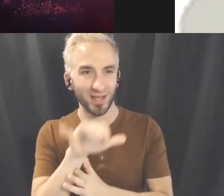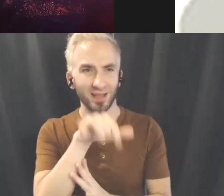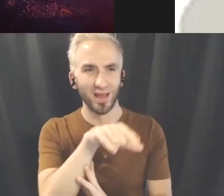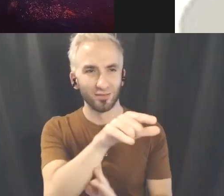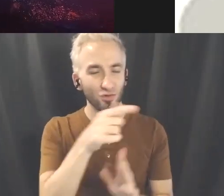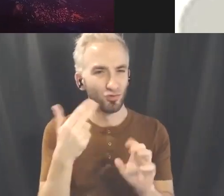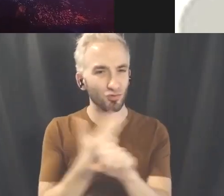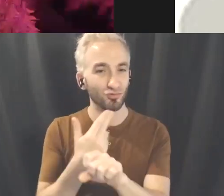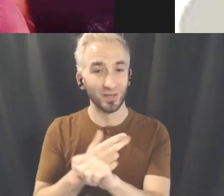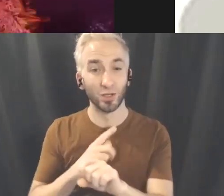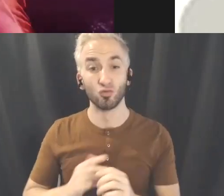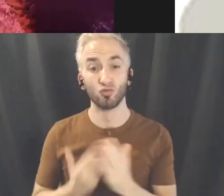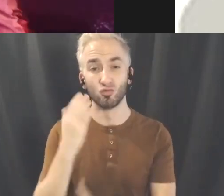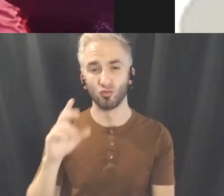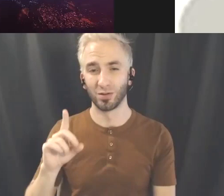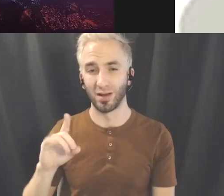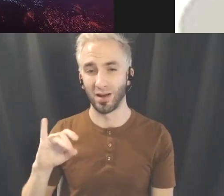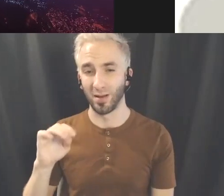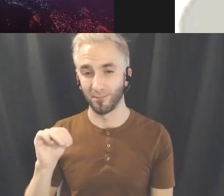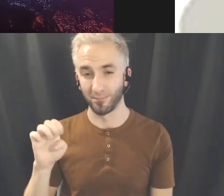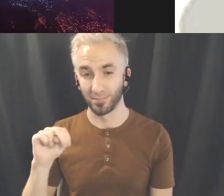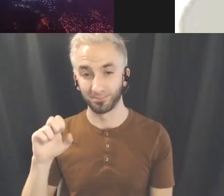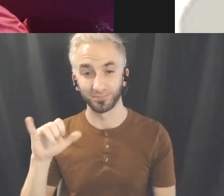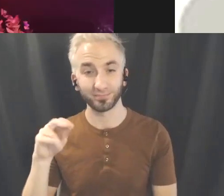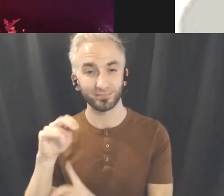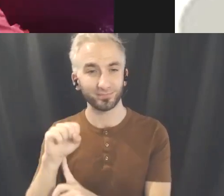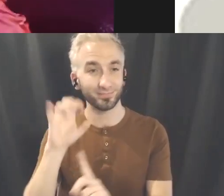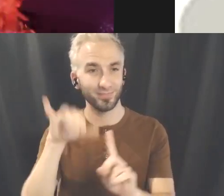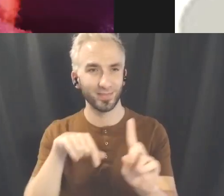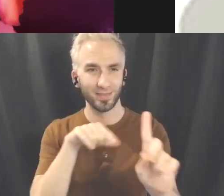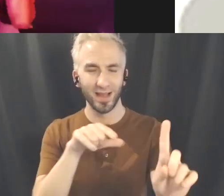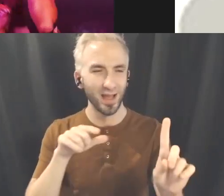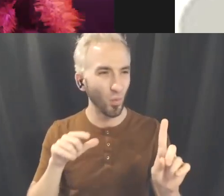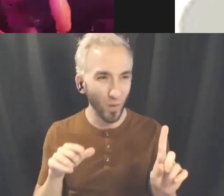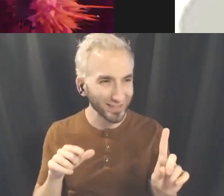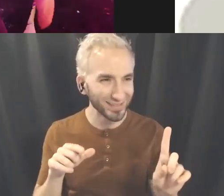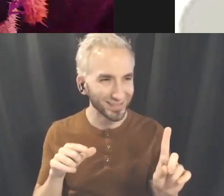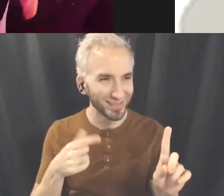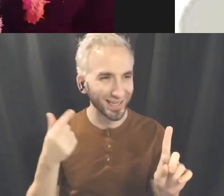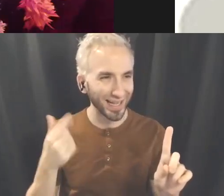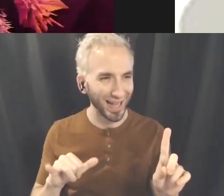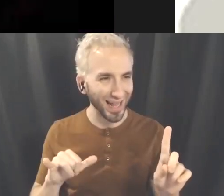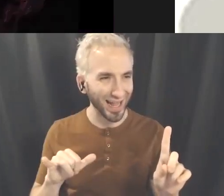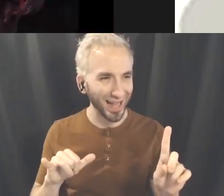This technology allows you to put things through game engines and explore things through like a 3D space.